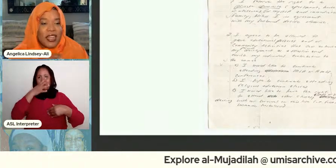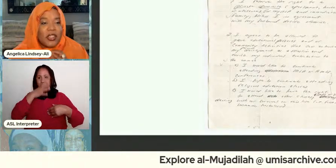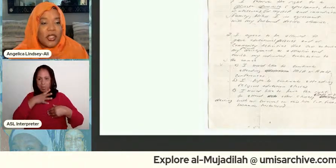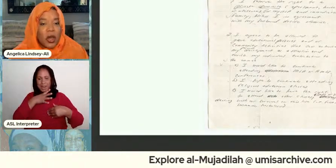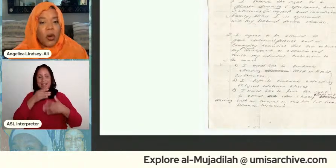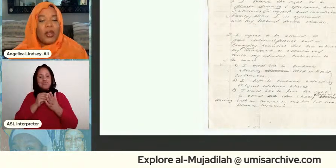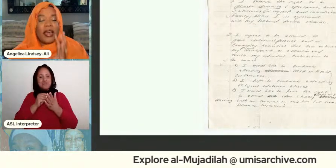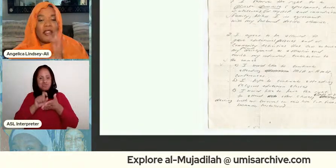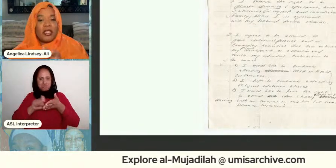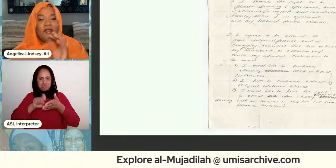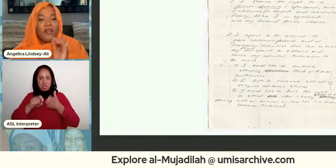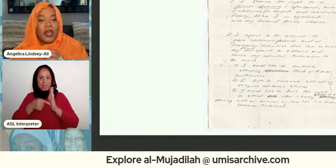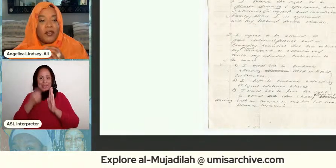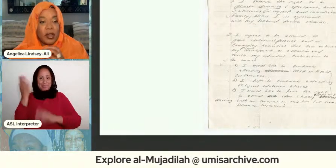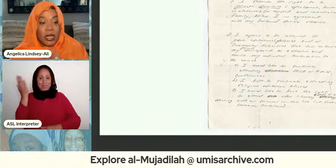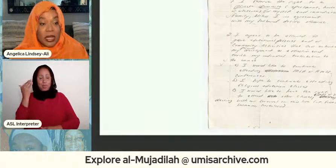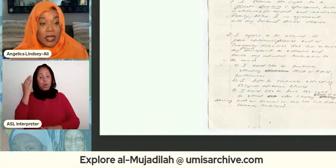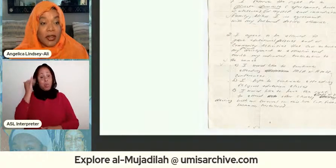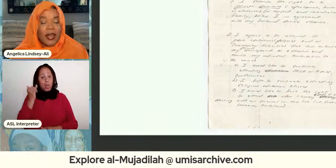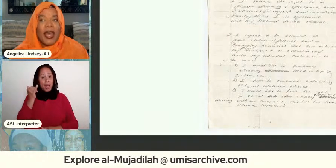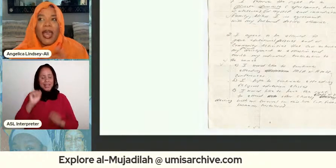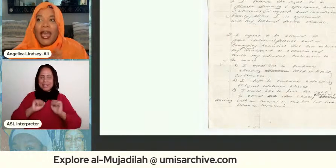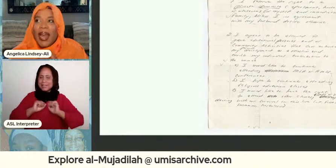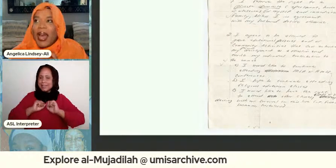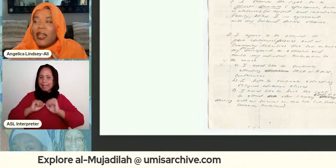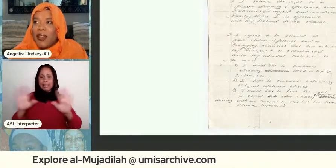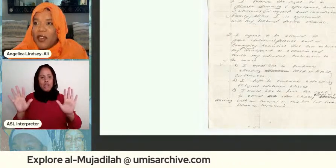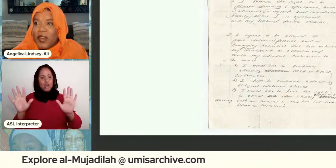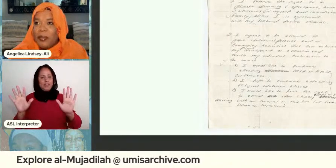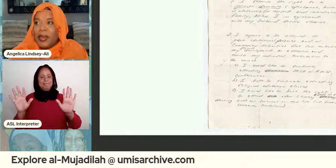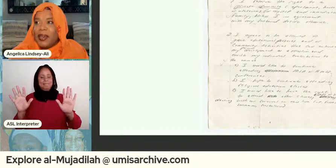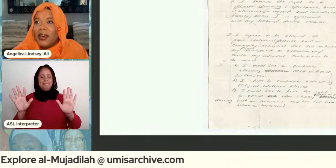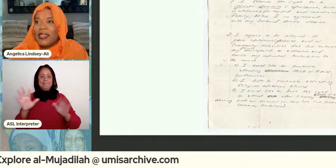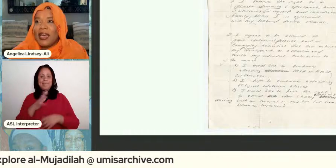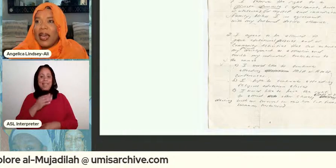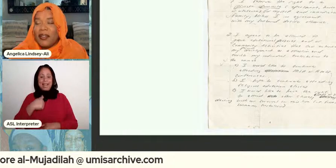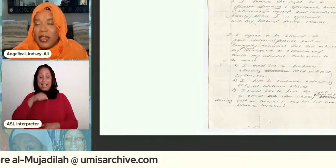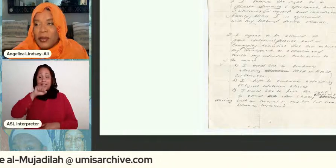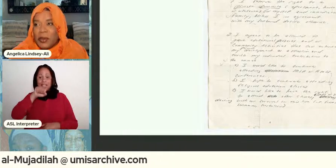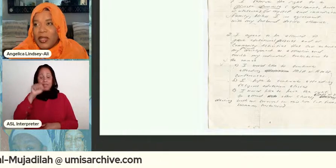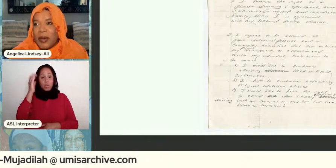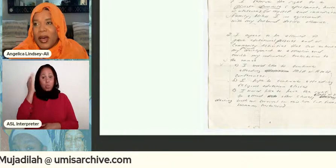it is so like just very very clear and i love it because a lot of times when we think about